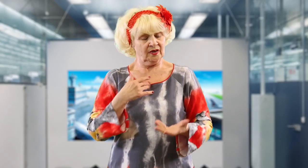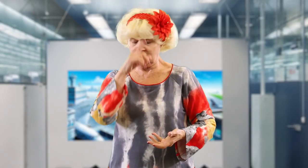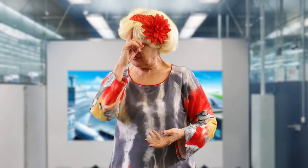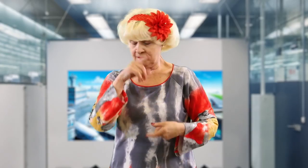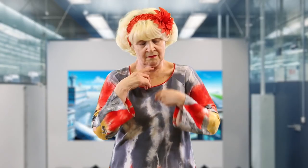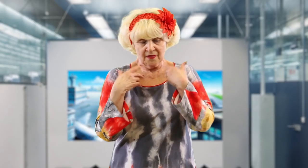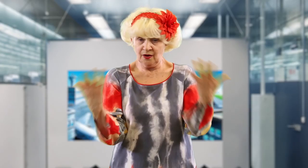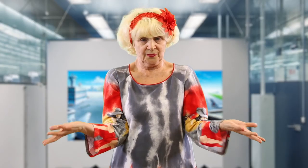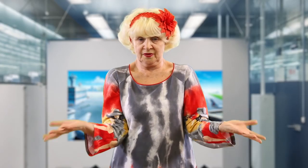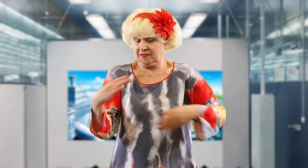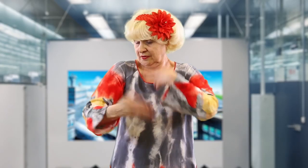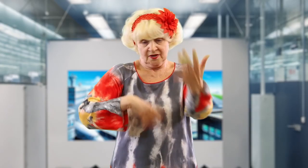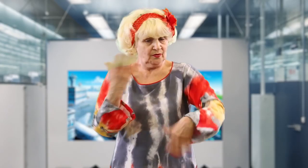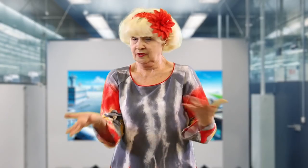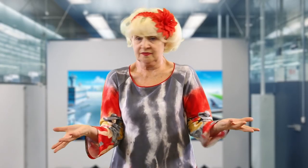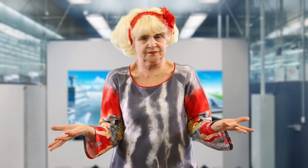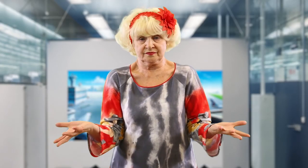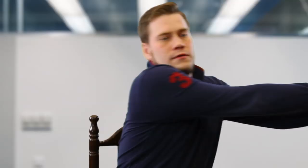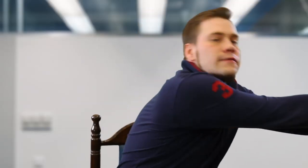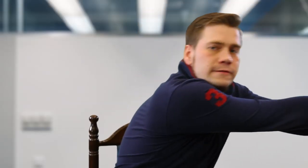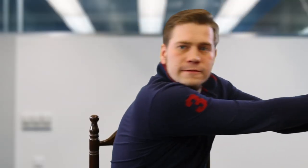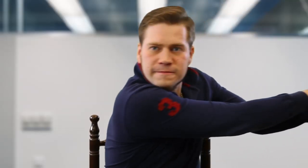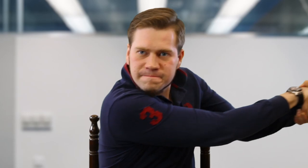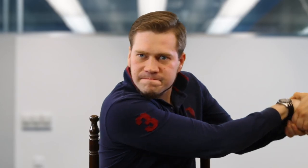[Interpreter]: Oh, I don’t even understand you! Your hand movements are strange to me!